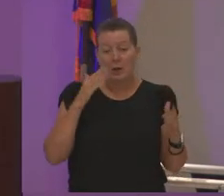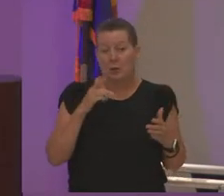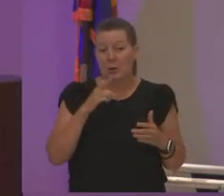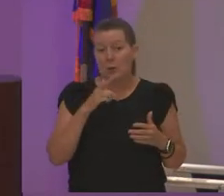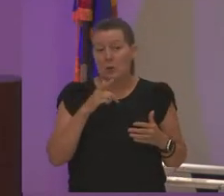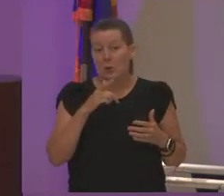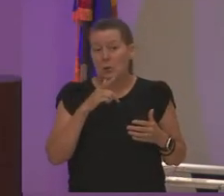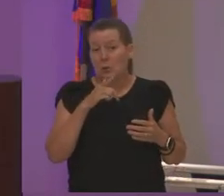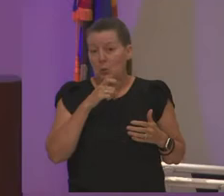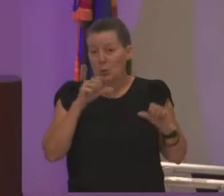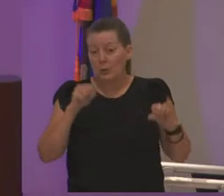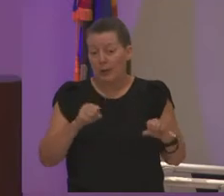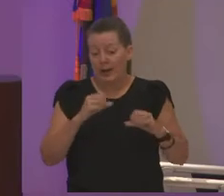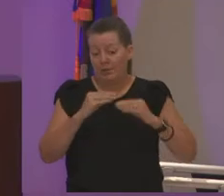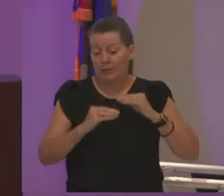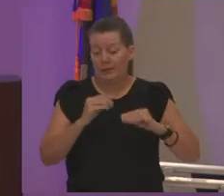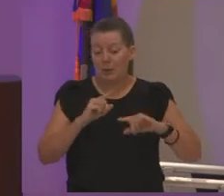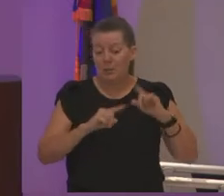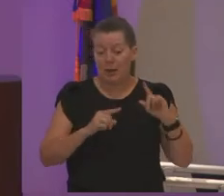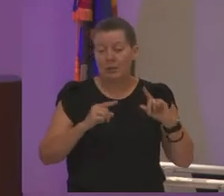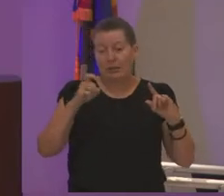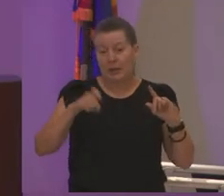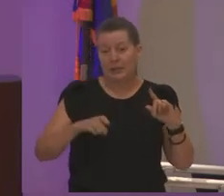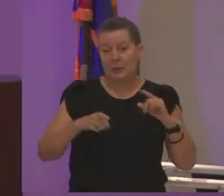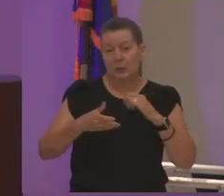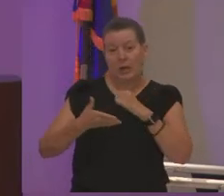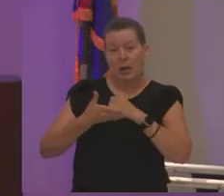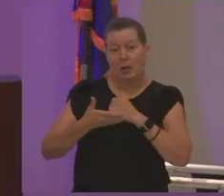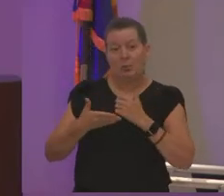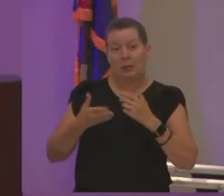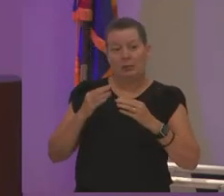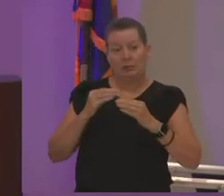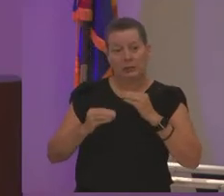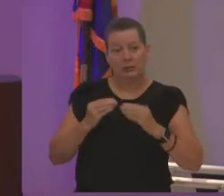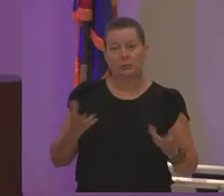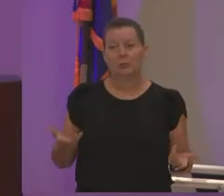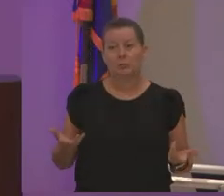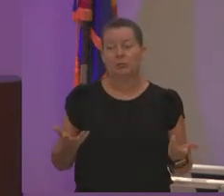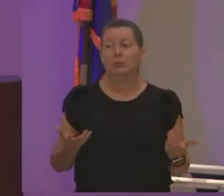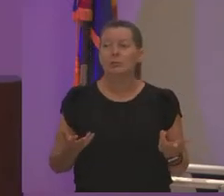so that as soon as you can i'm gonna need you to help me address this and it's that passion that